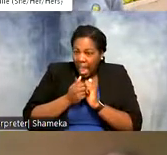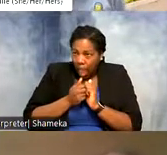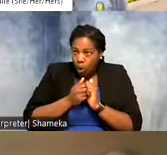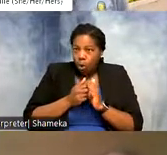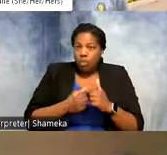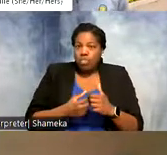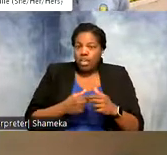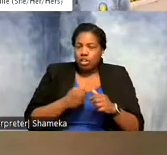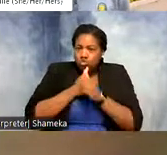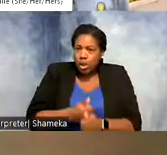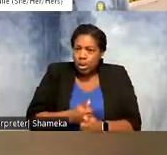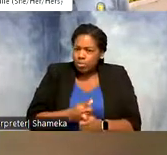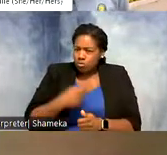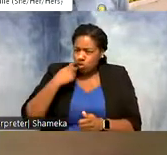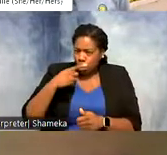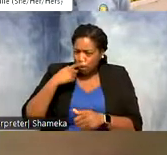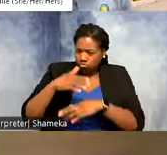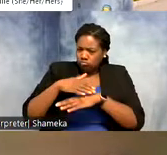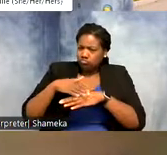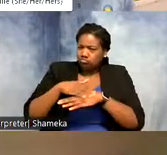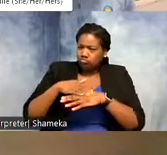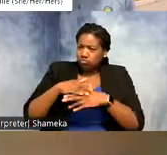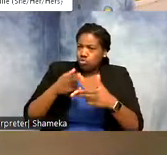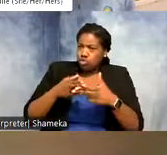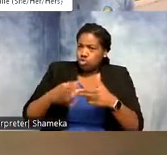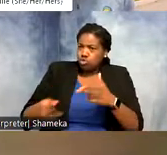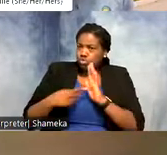Allie, can you give us just a brief example of how some of these shorebirds are tracked?